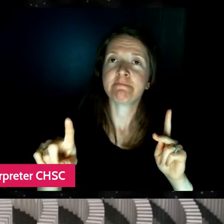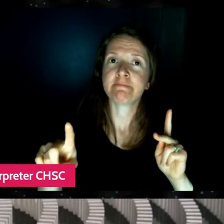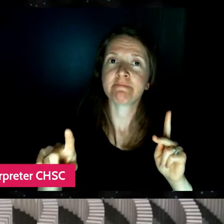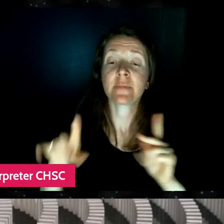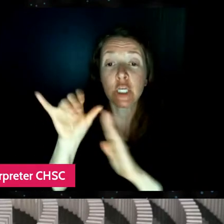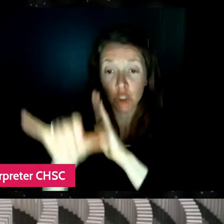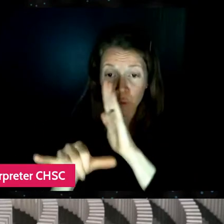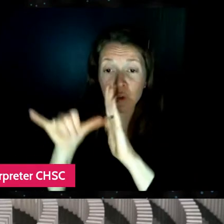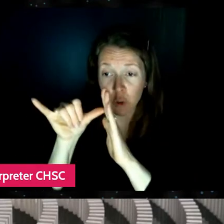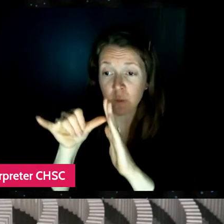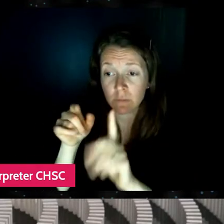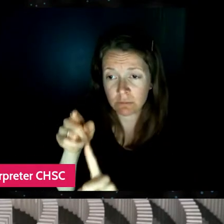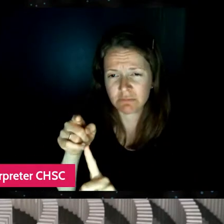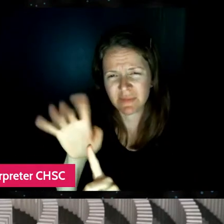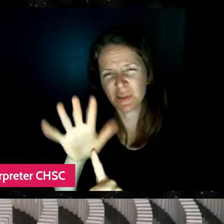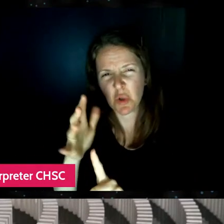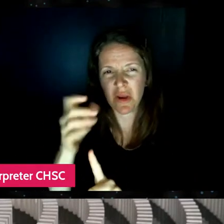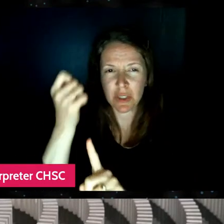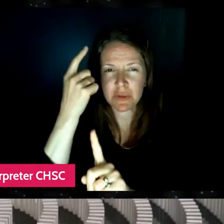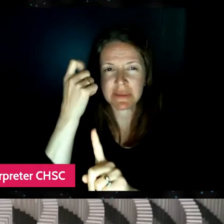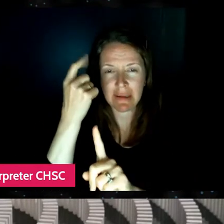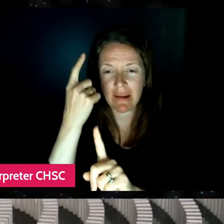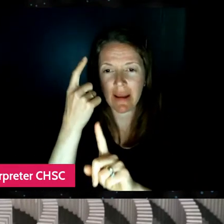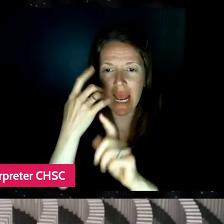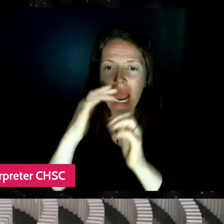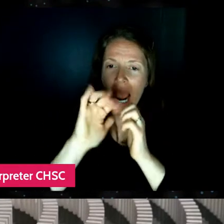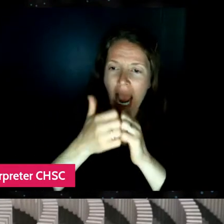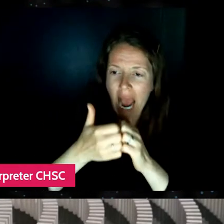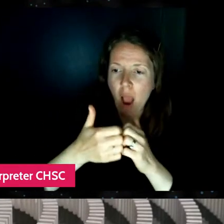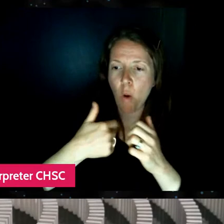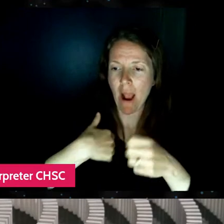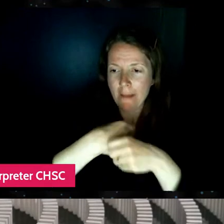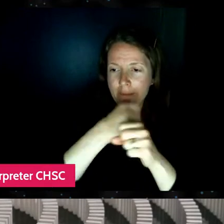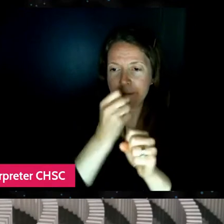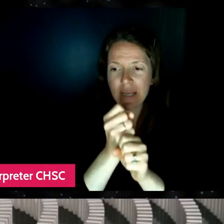and they kind of understand how I'm creating content.